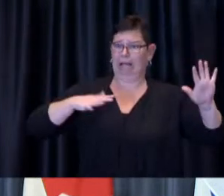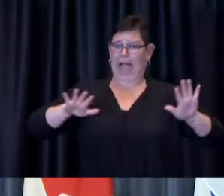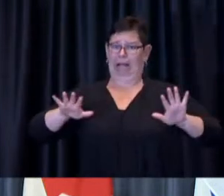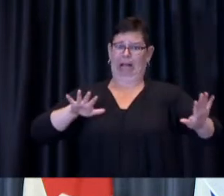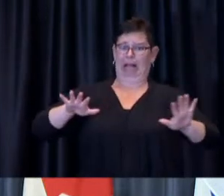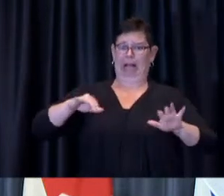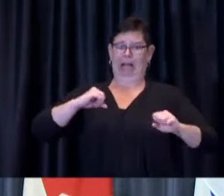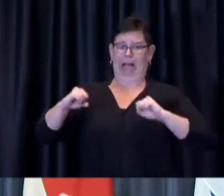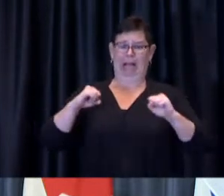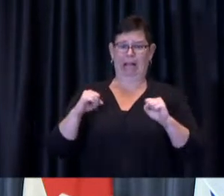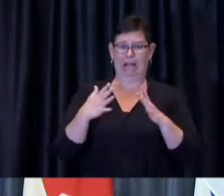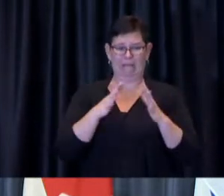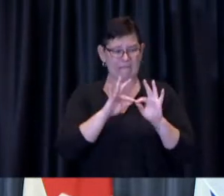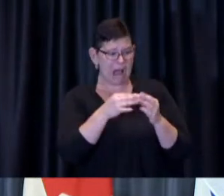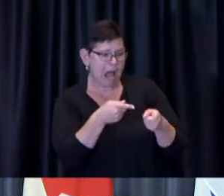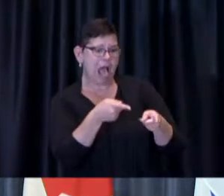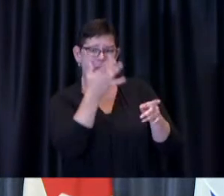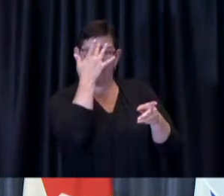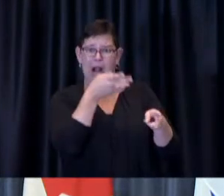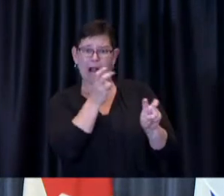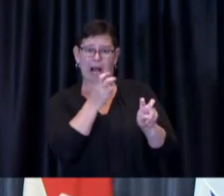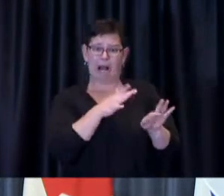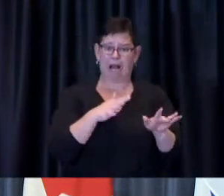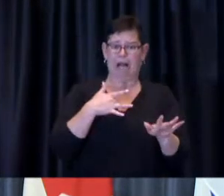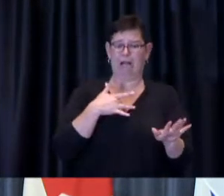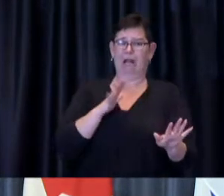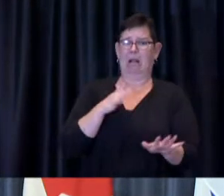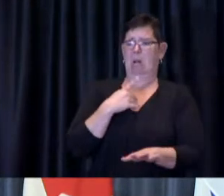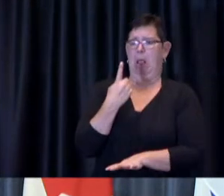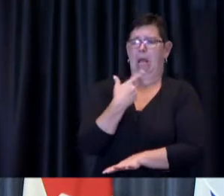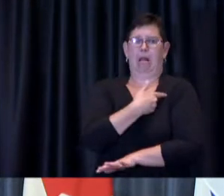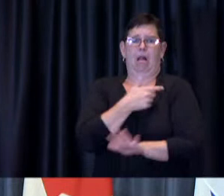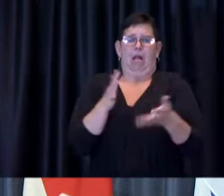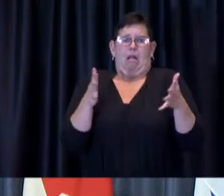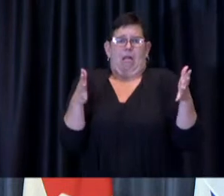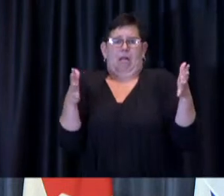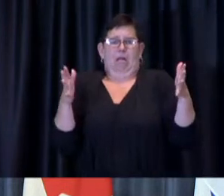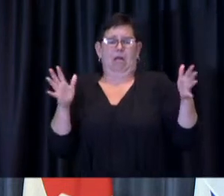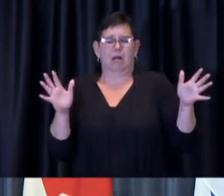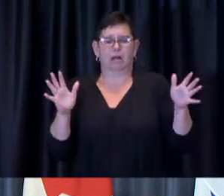Or they may think that one dose is sufficient protection against the virus.